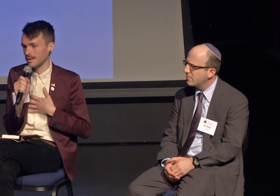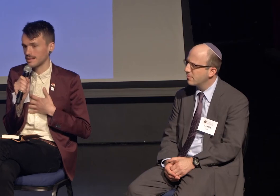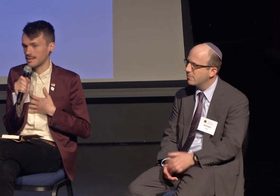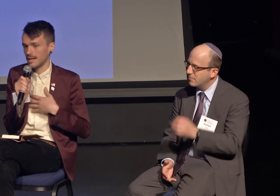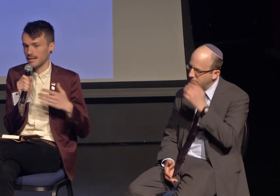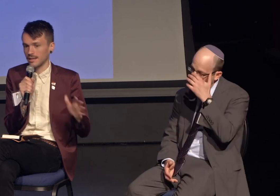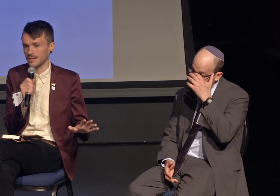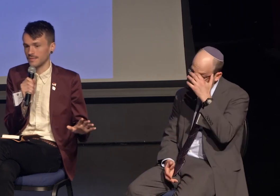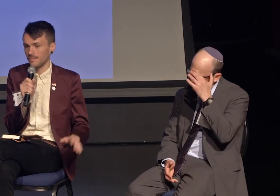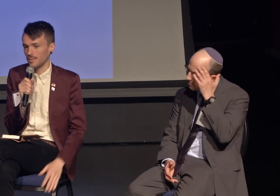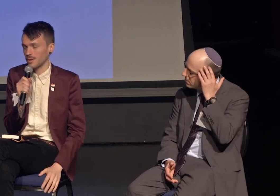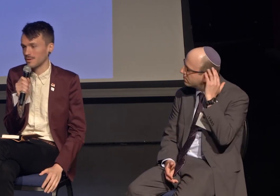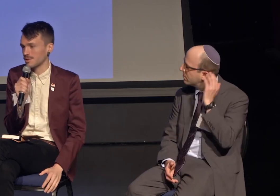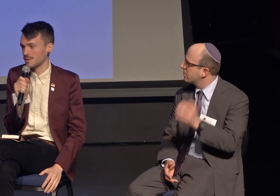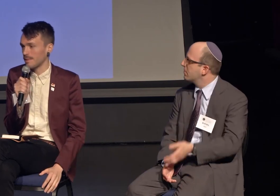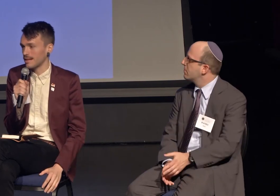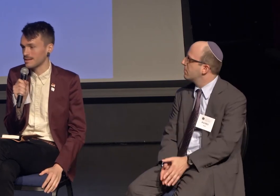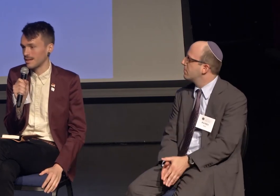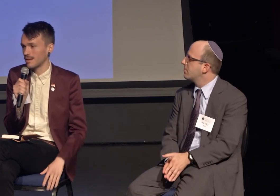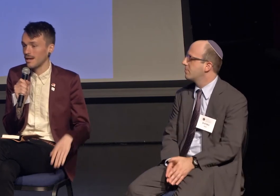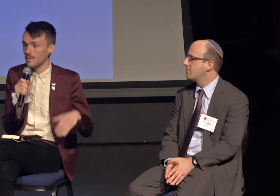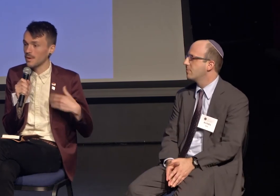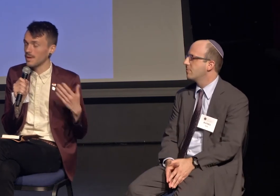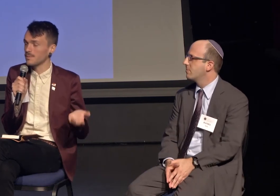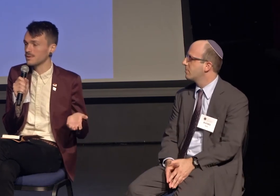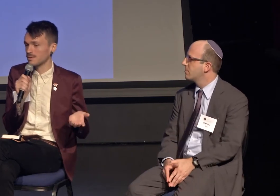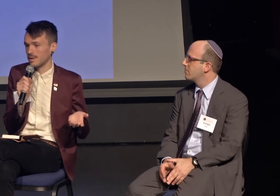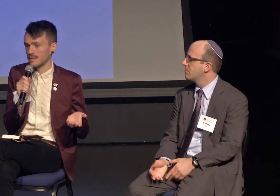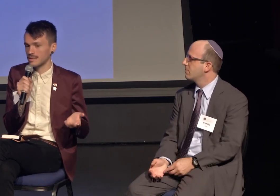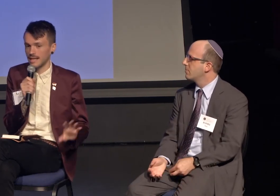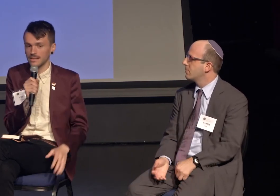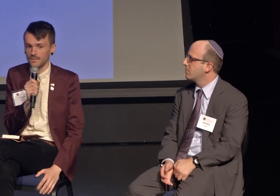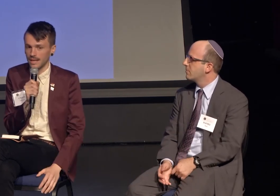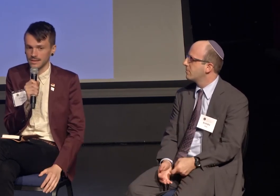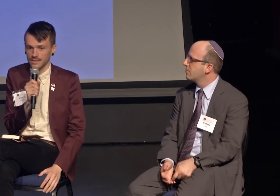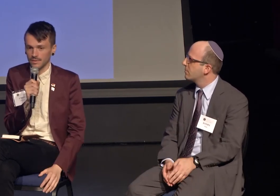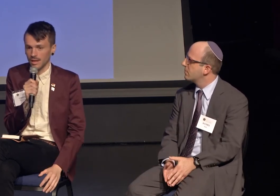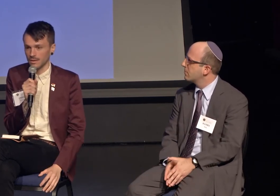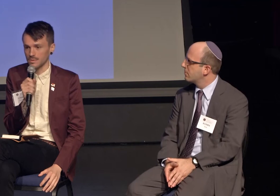and his former Christian pastor, we were able to raise tens of thousands of dollars